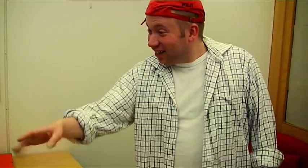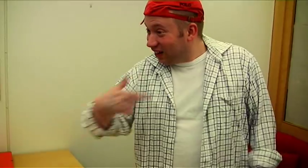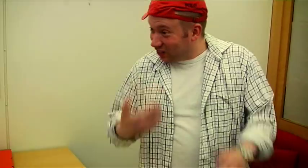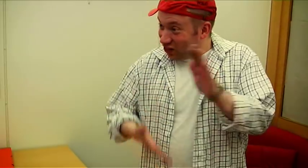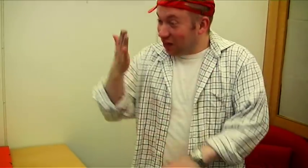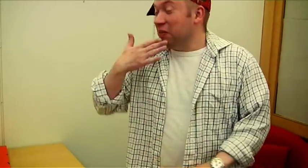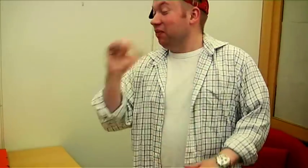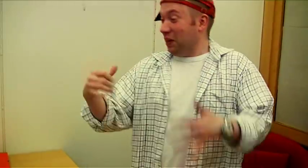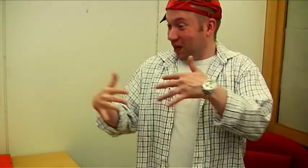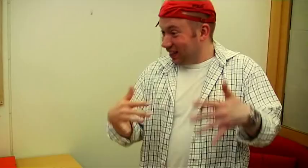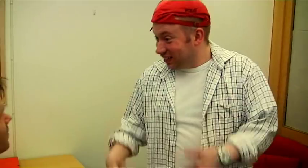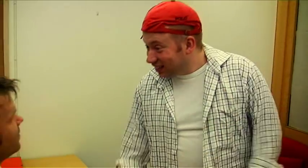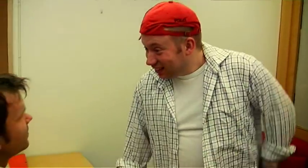Are we gonna make a bet about who's winning the game?